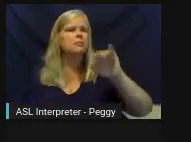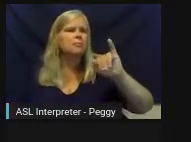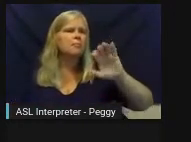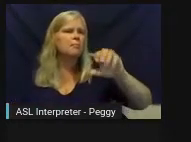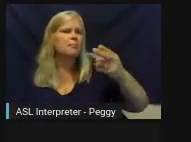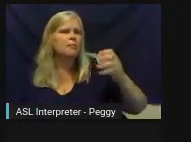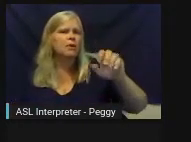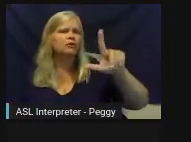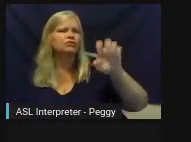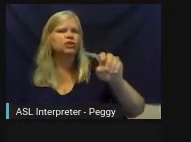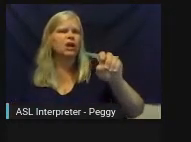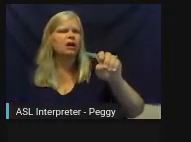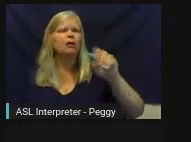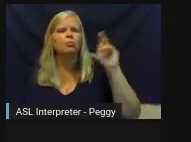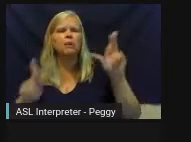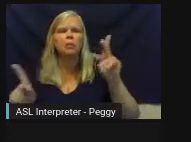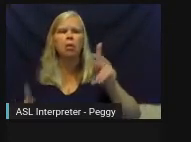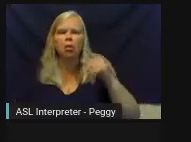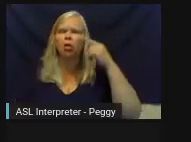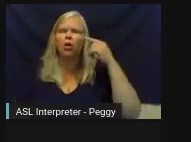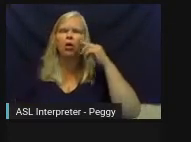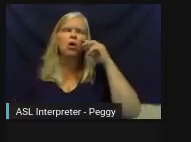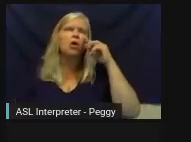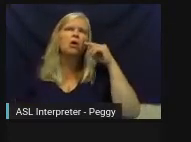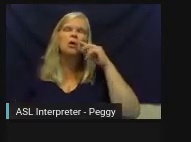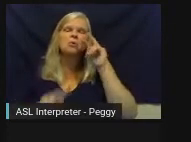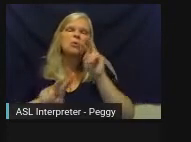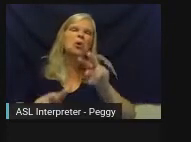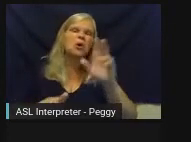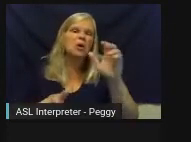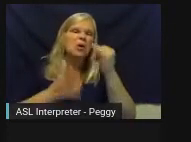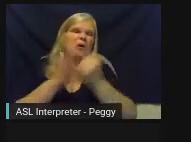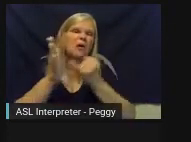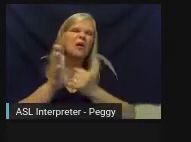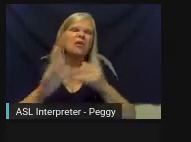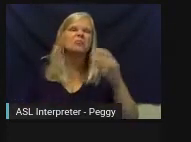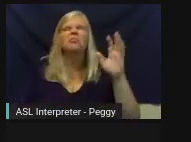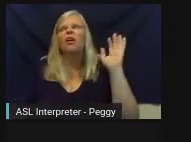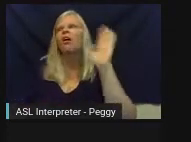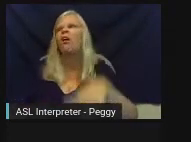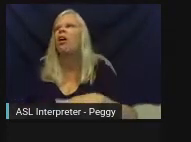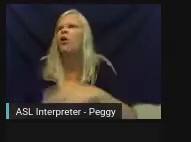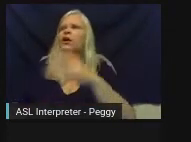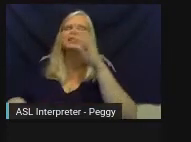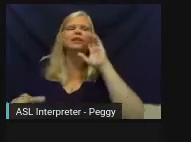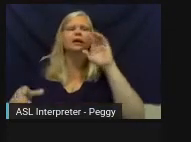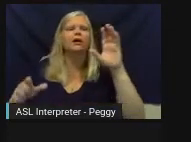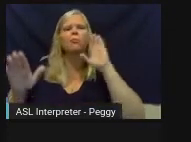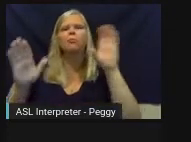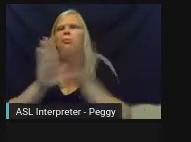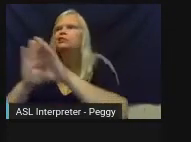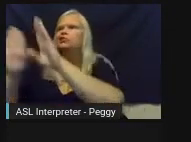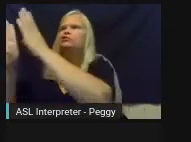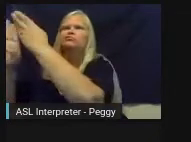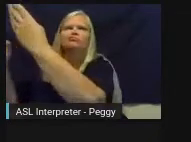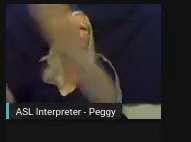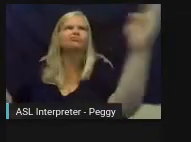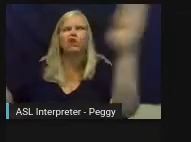sculpture or a mural or something that's designed over here and put over there. But it isn't really part of anything bigger than